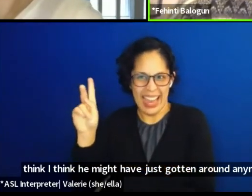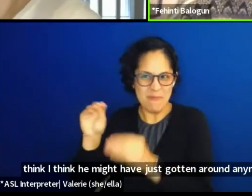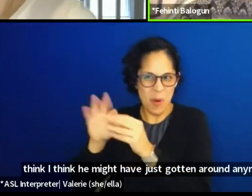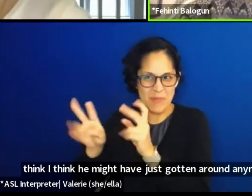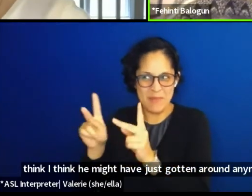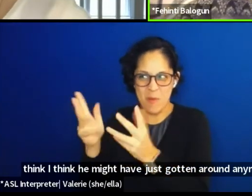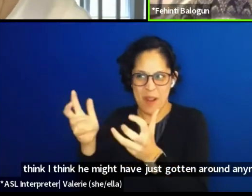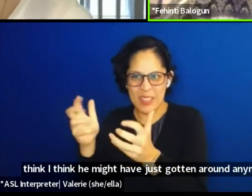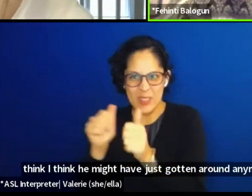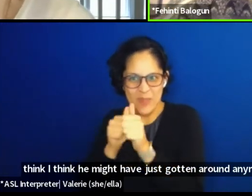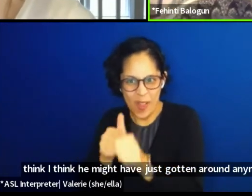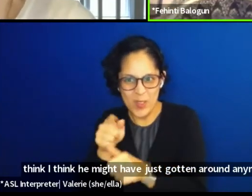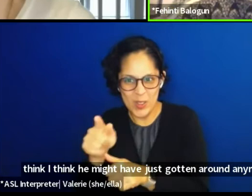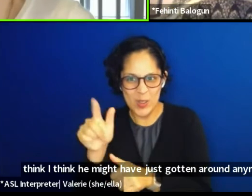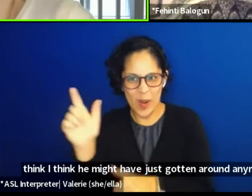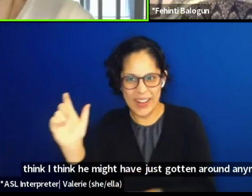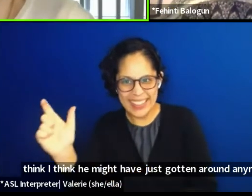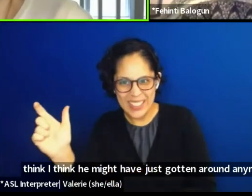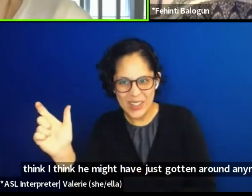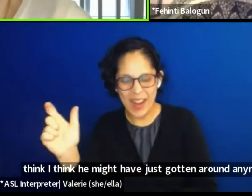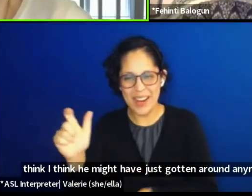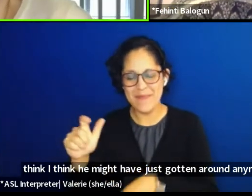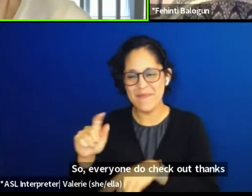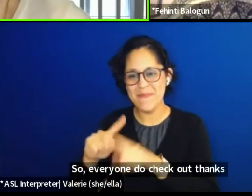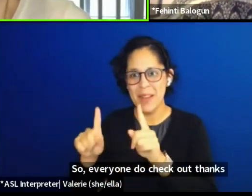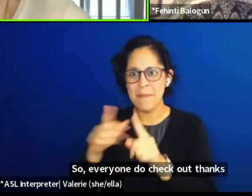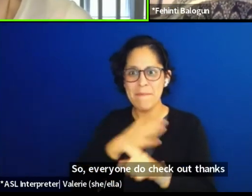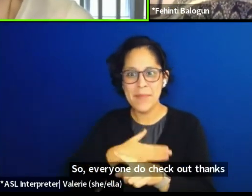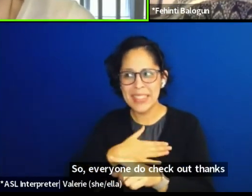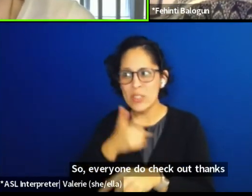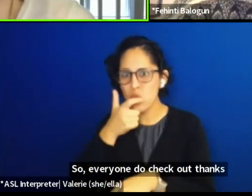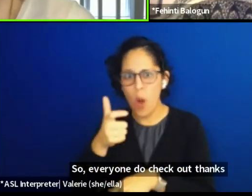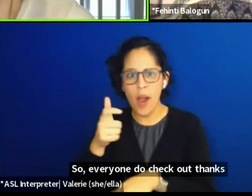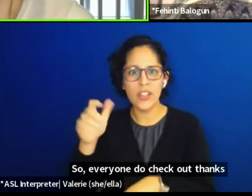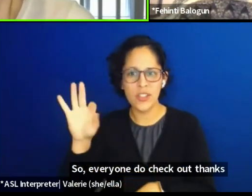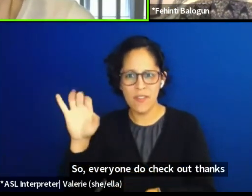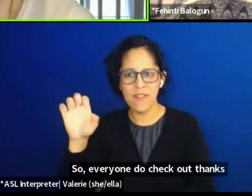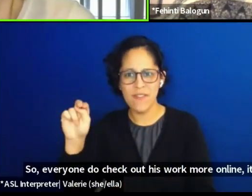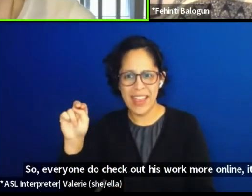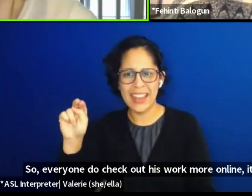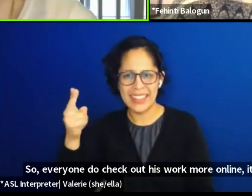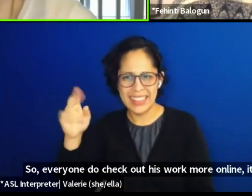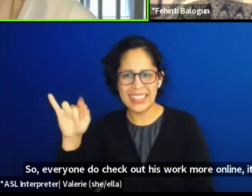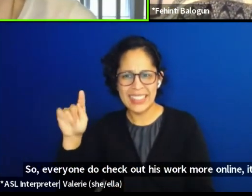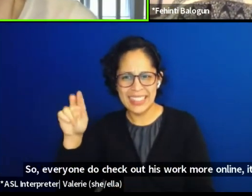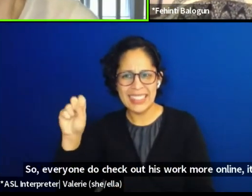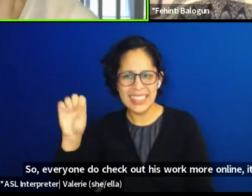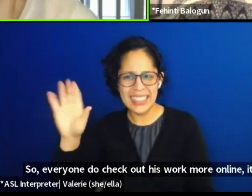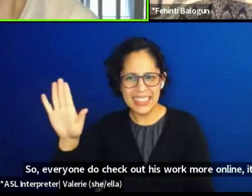So everyone do check out Fehinti's work more online. It has really been a truly an honor having you with us.